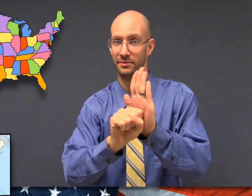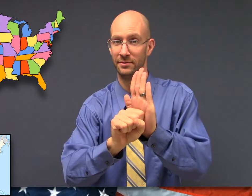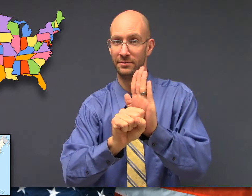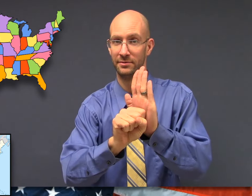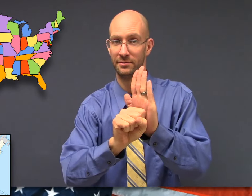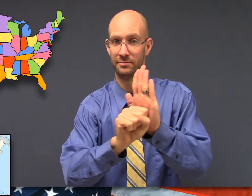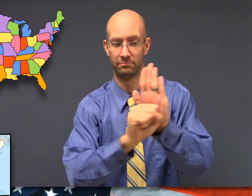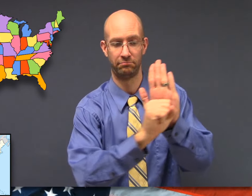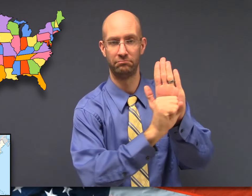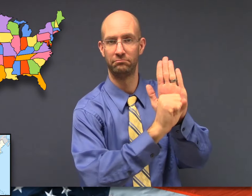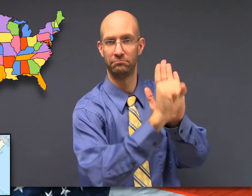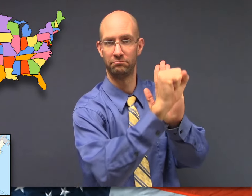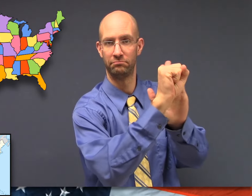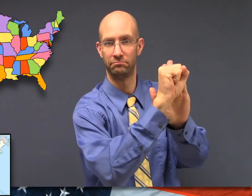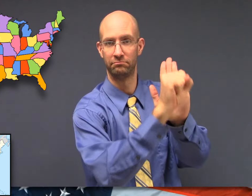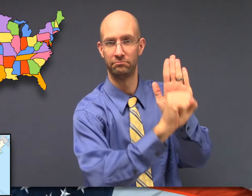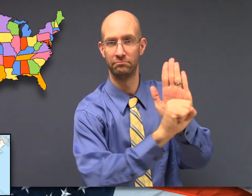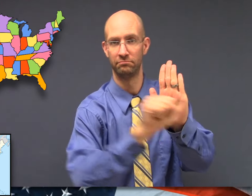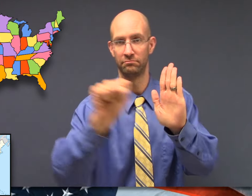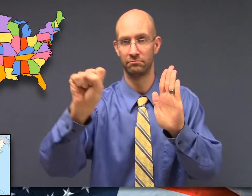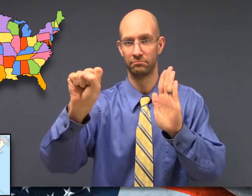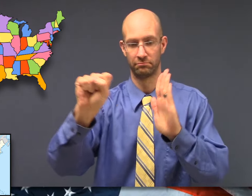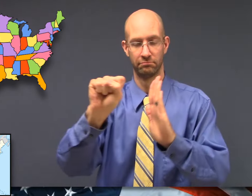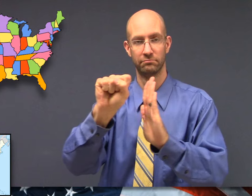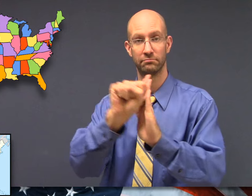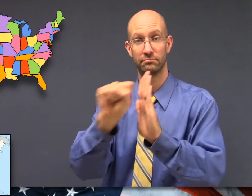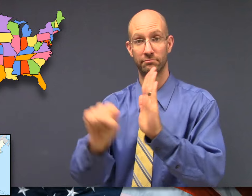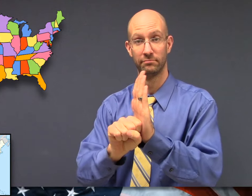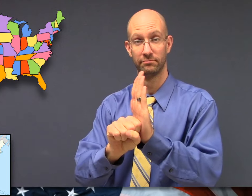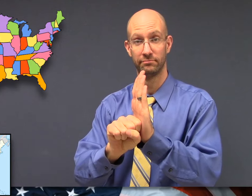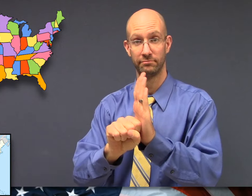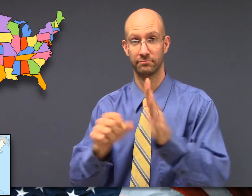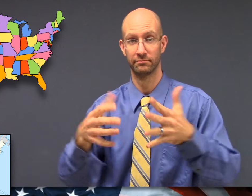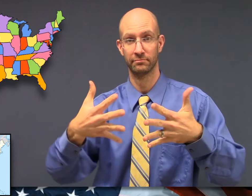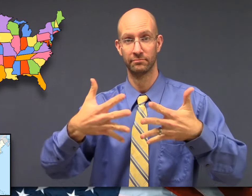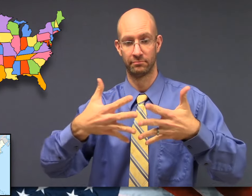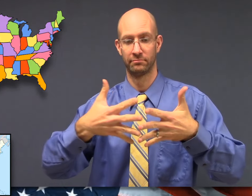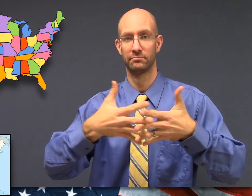STATE is signed like this.